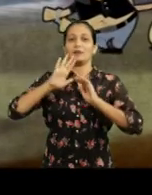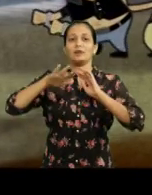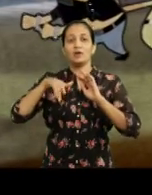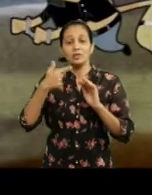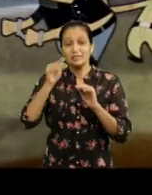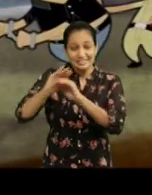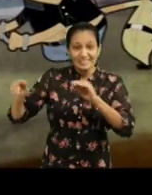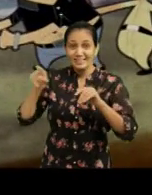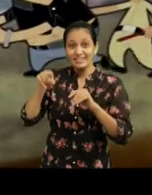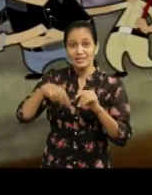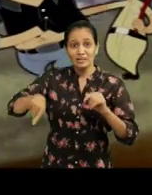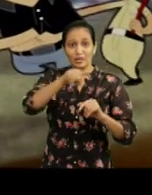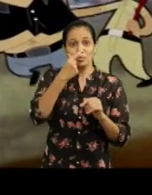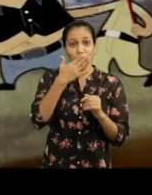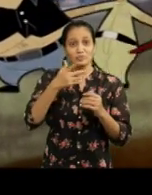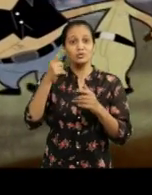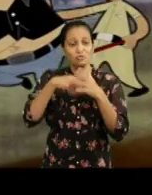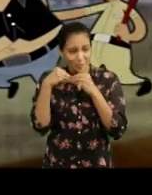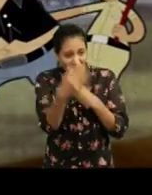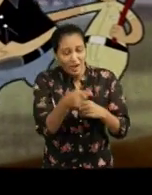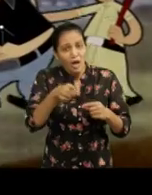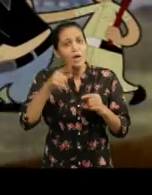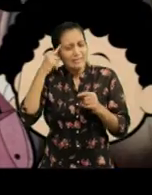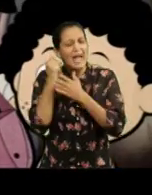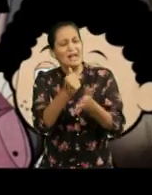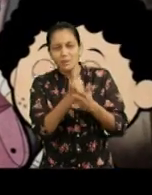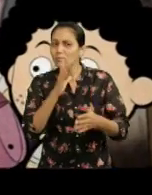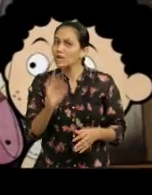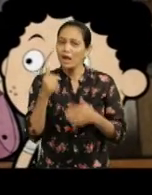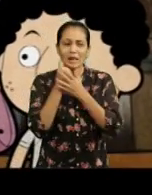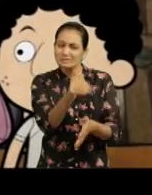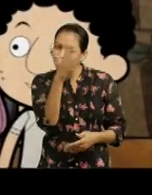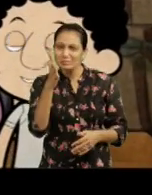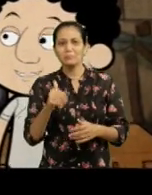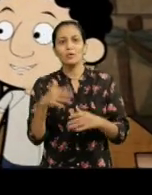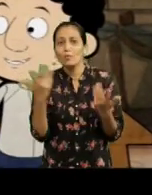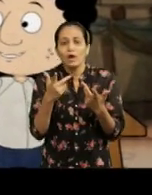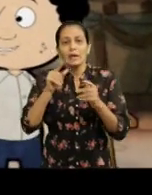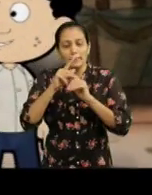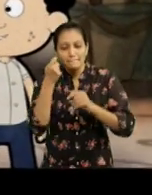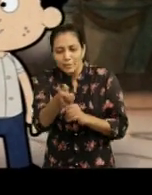Those who use child laborers claiming to help them, actually do it because children cost them less